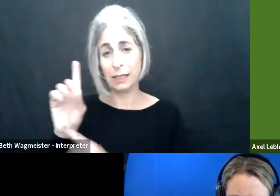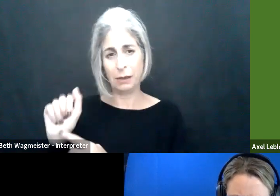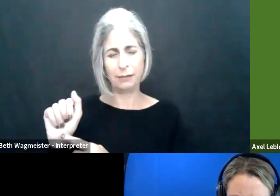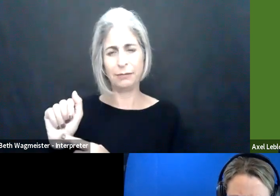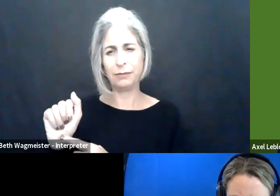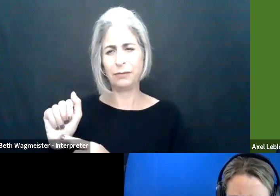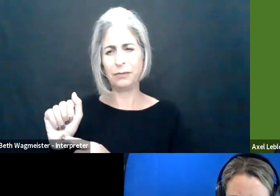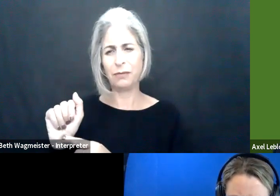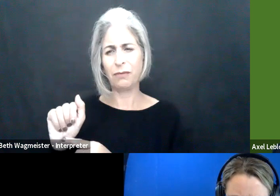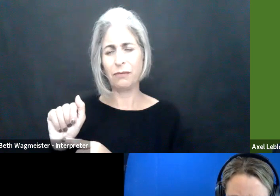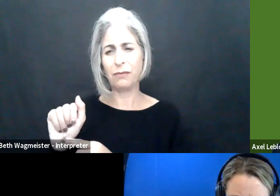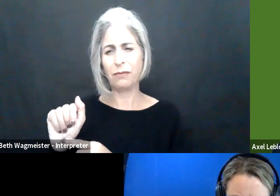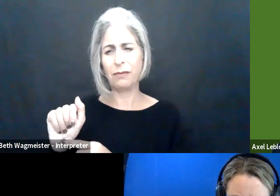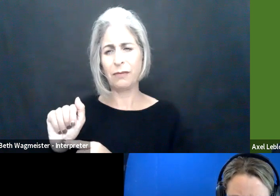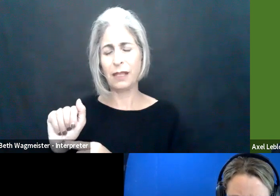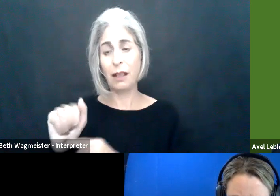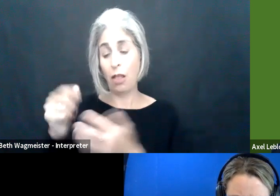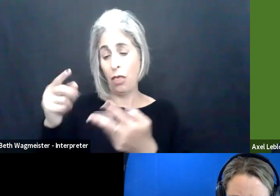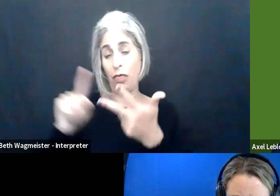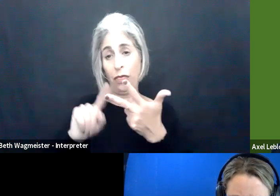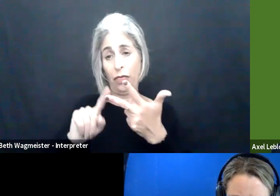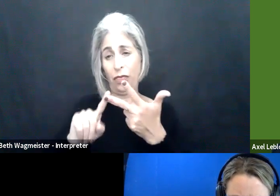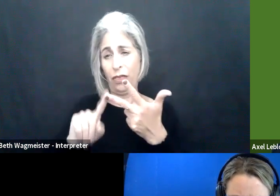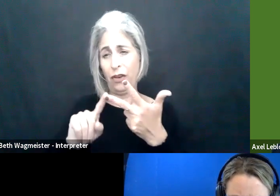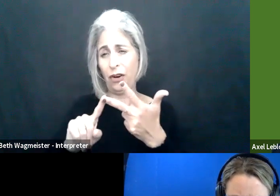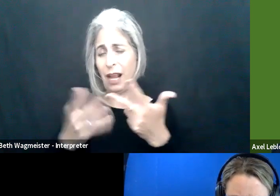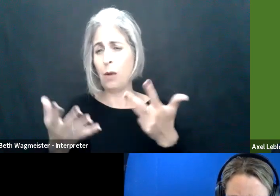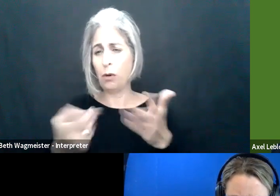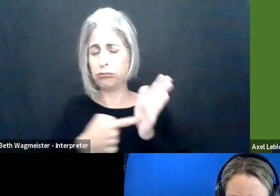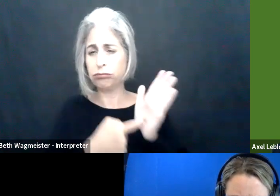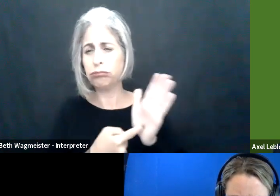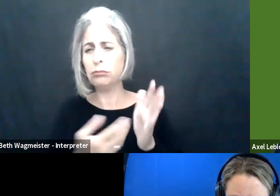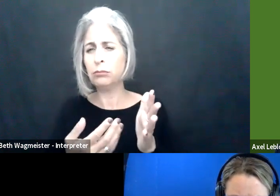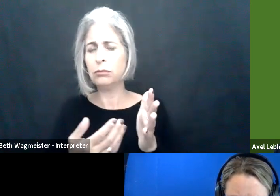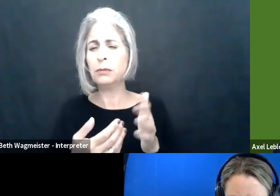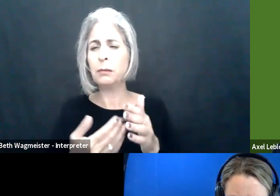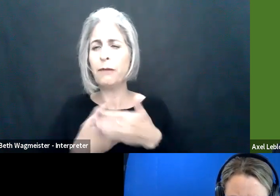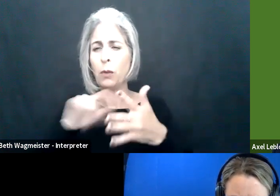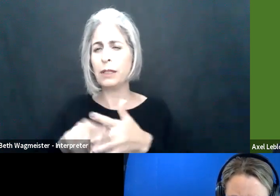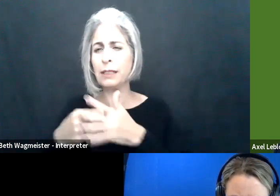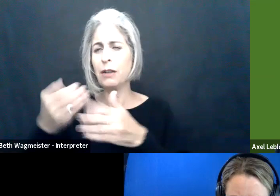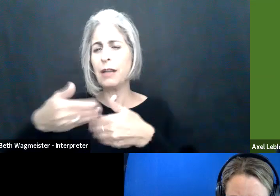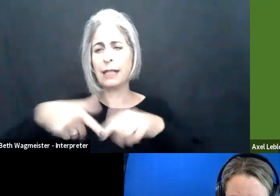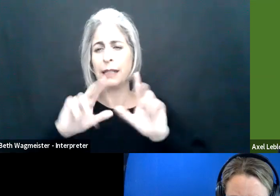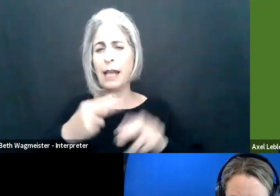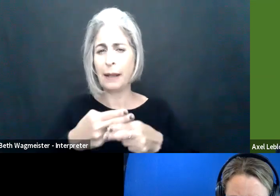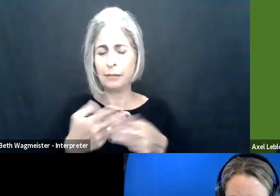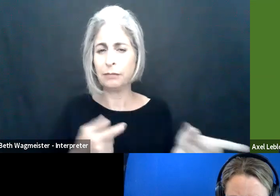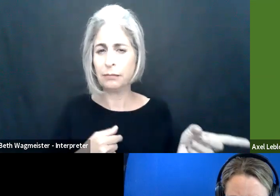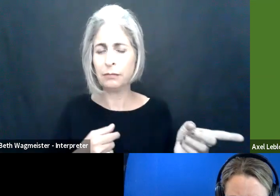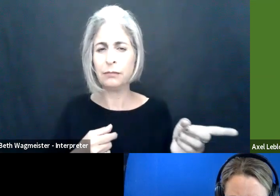are at a time when COVID-19 has accelerated awareness and requirements disabilities.